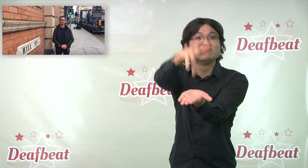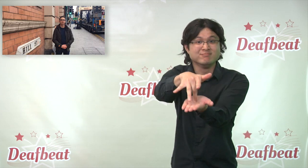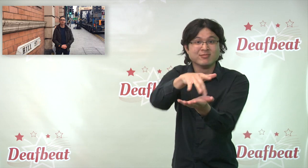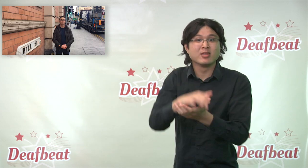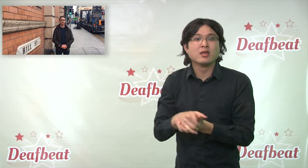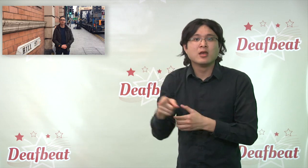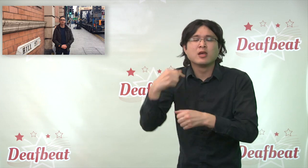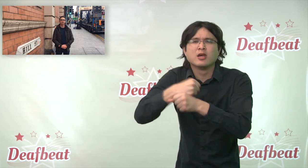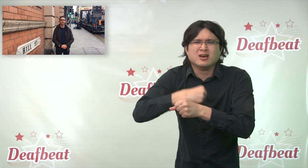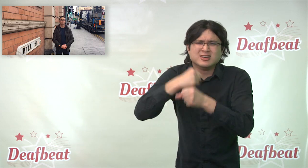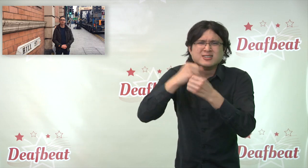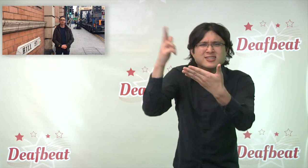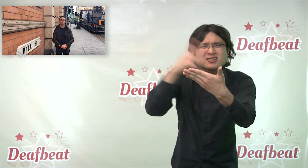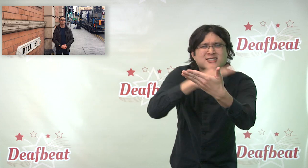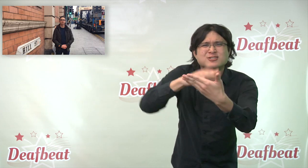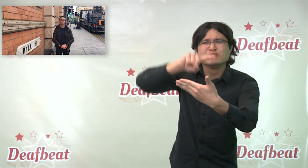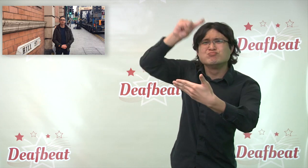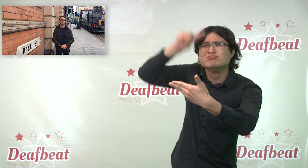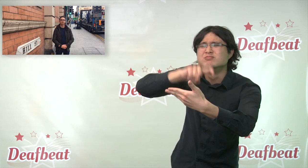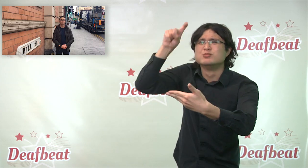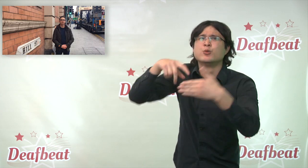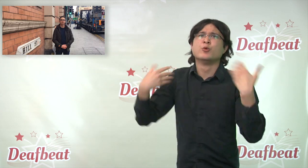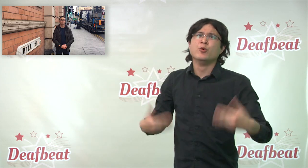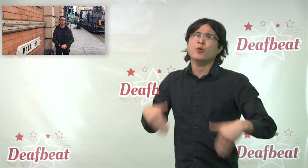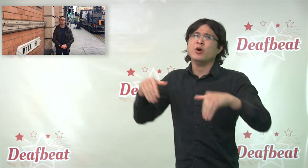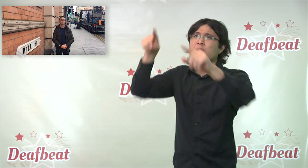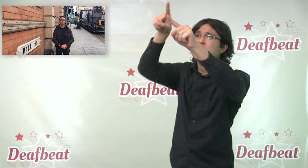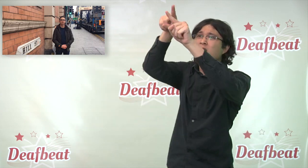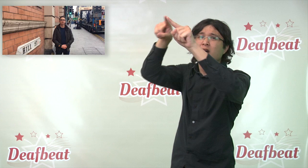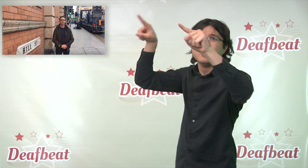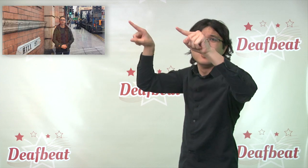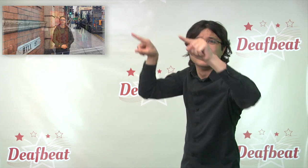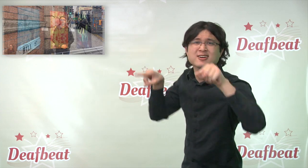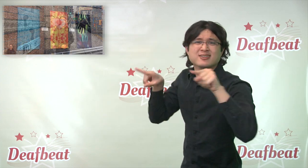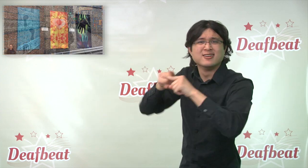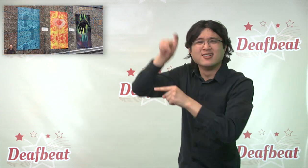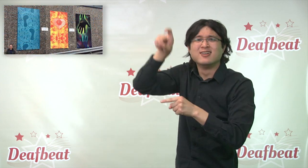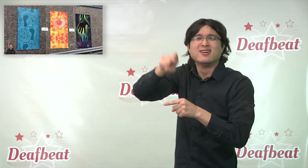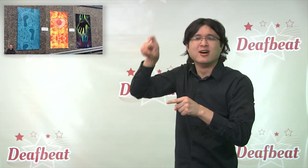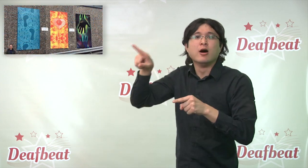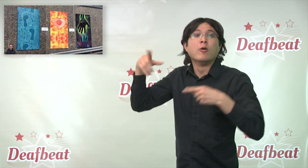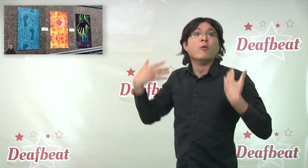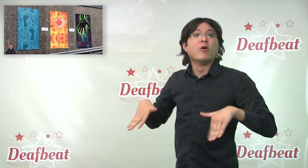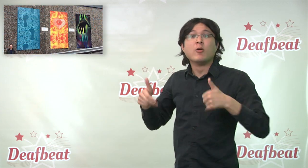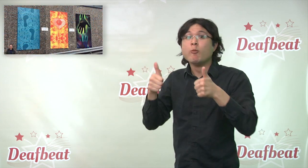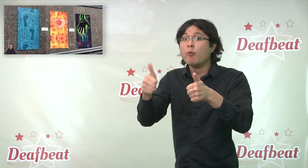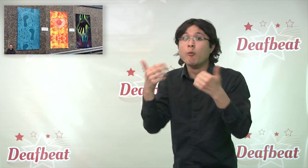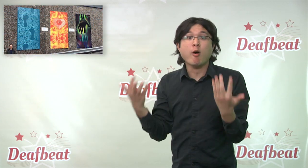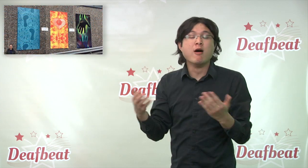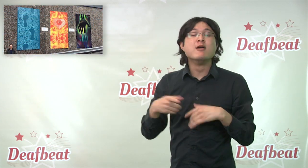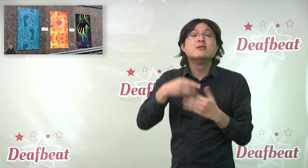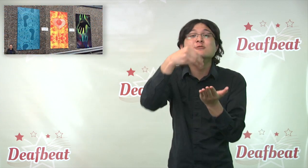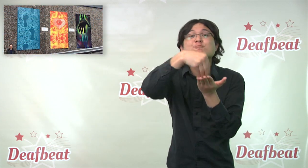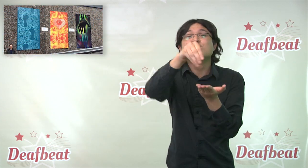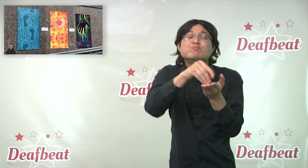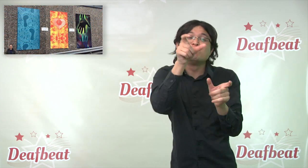Shopping Centre. He creates hand-drawn multicolored art and Stencil Graffiti. Some of his work use styles